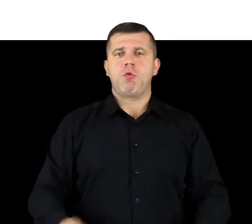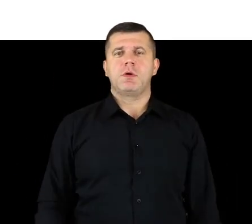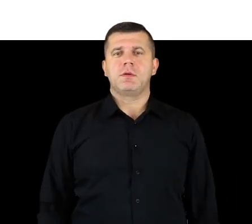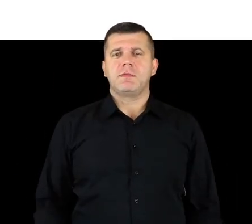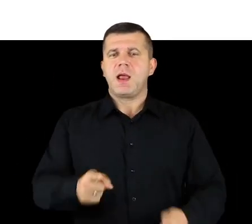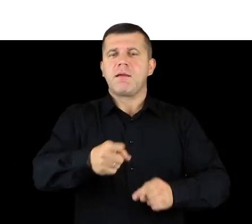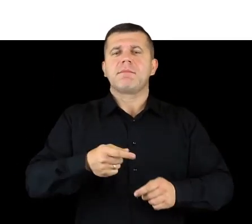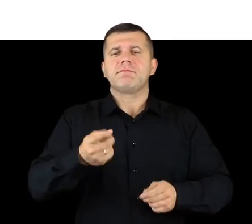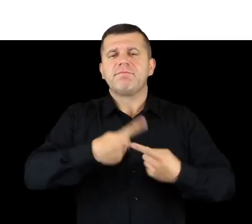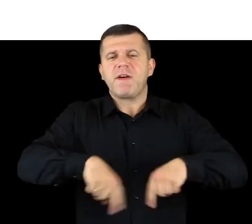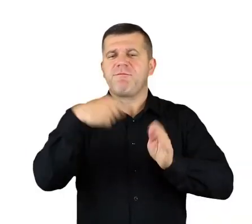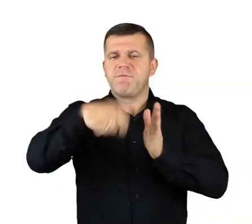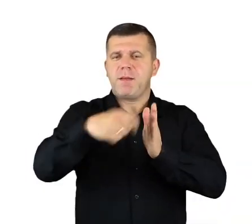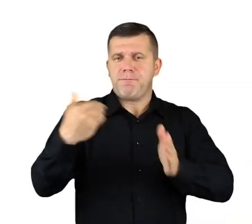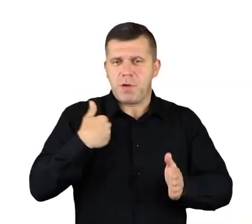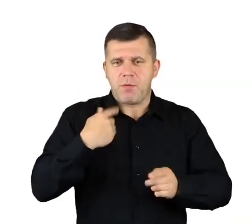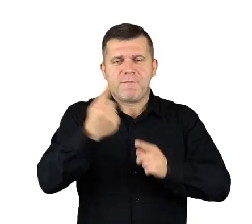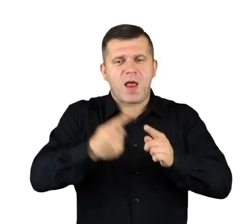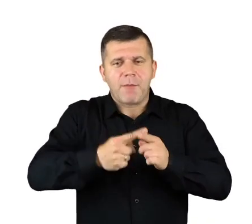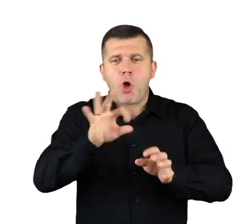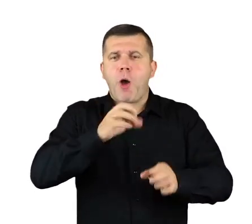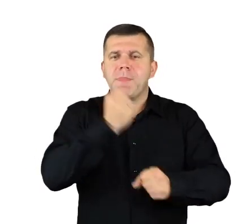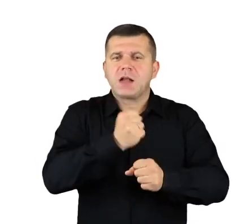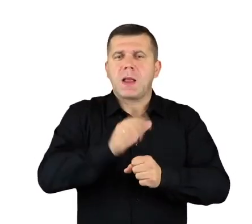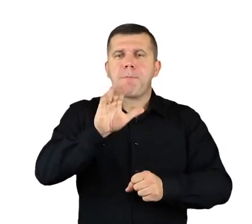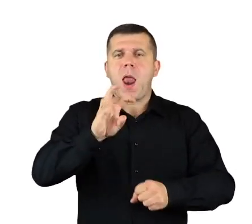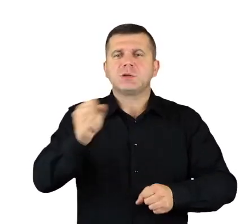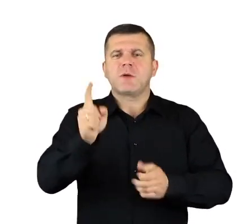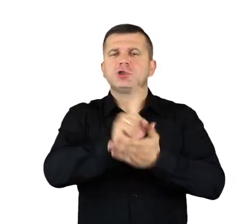The recording is using fragments of elaborations by Bolesław Śląski: